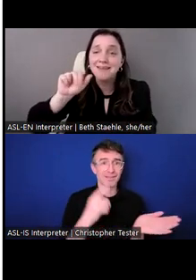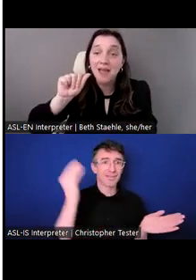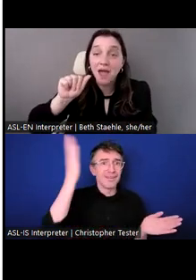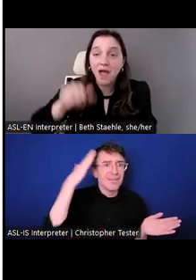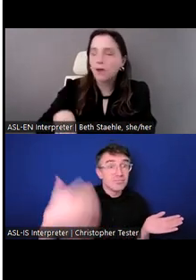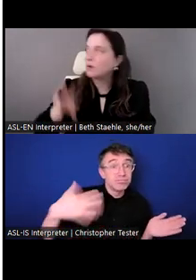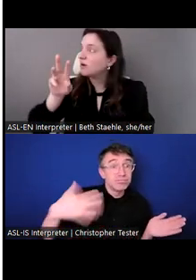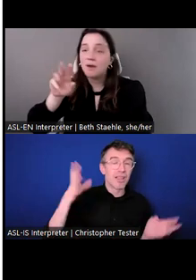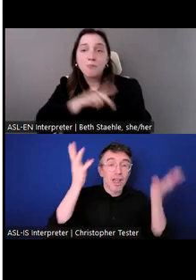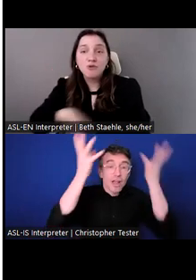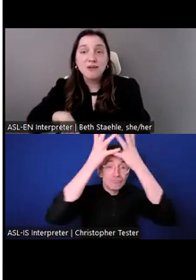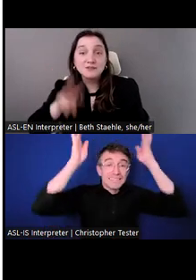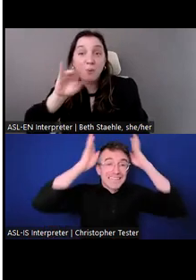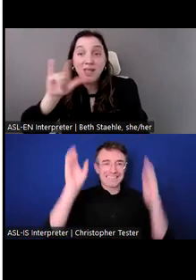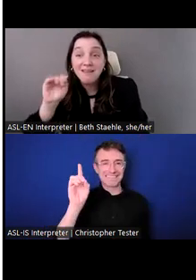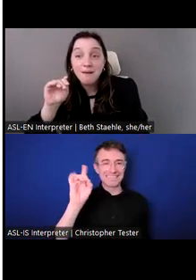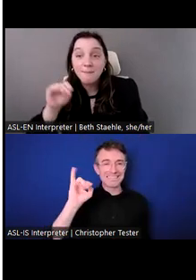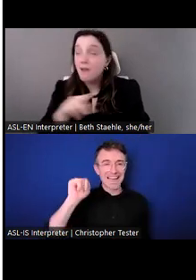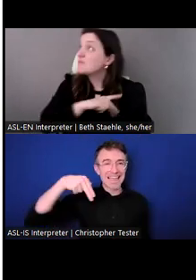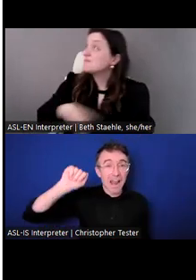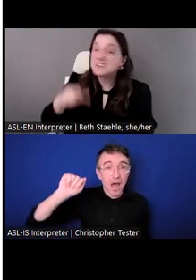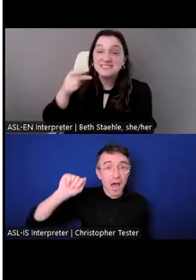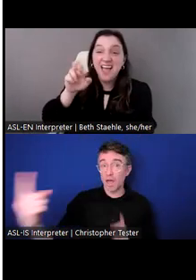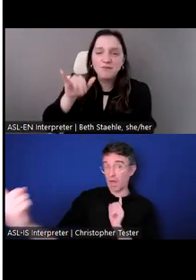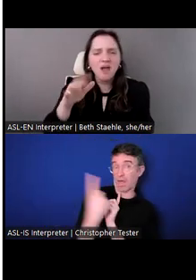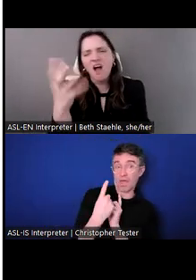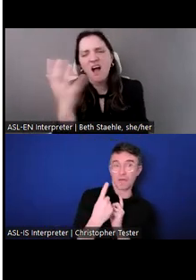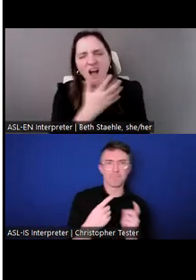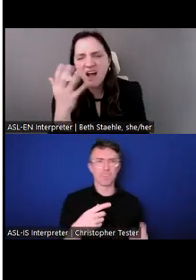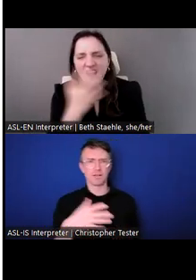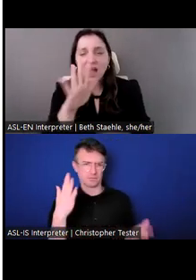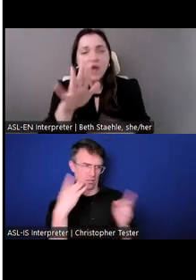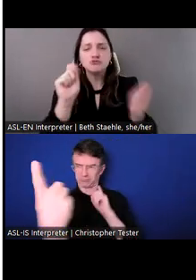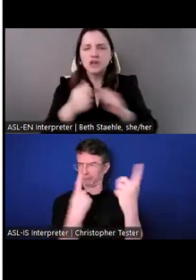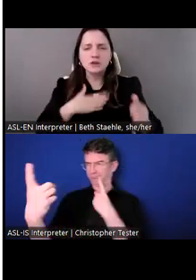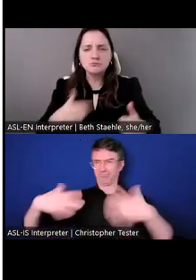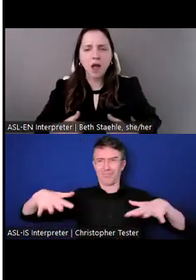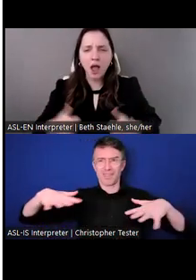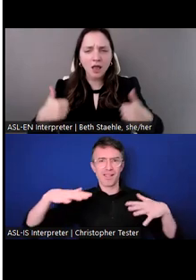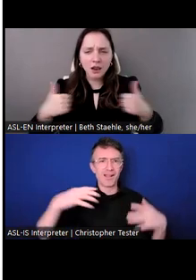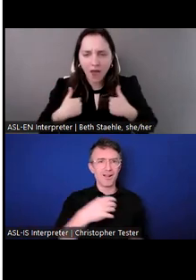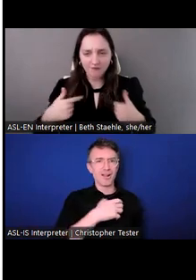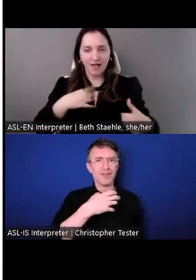That summer really changed me and my life. Just like we say it will in all of our marketing material.